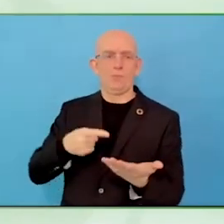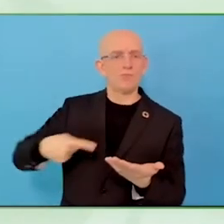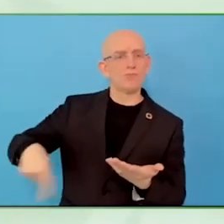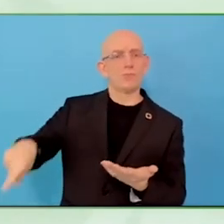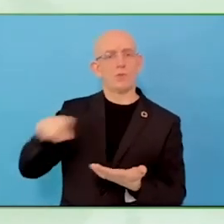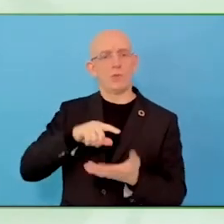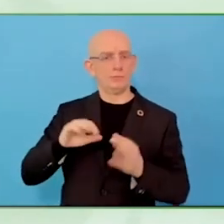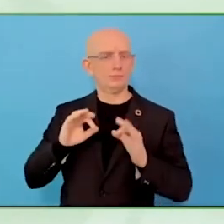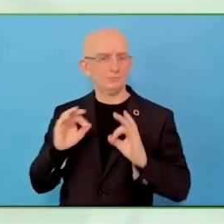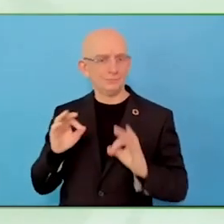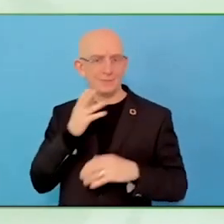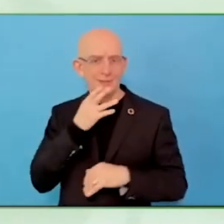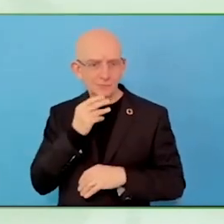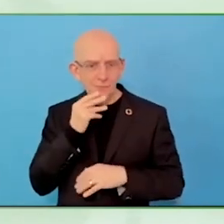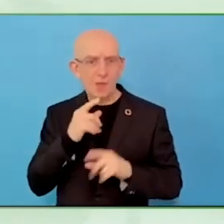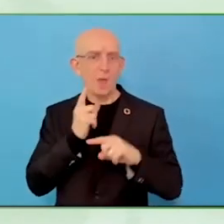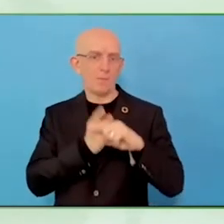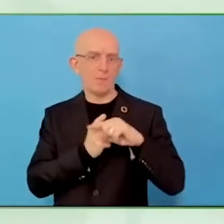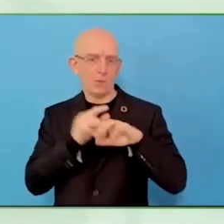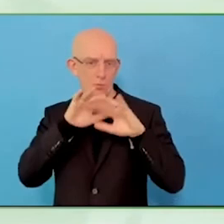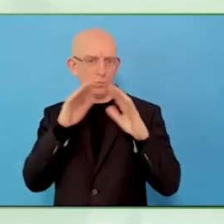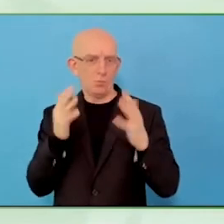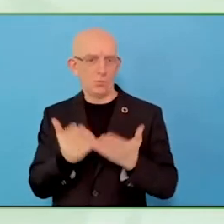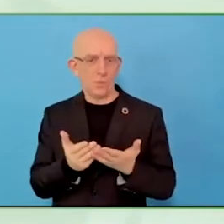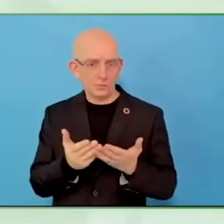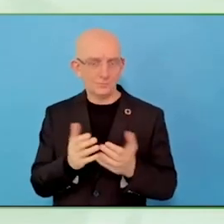Now we have more than 500. It is growing.